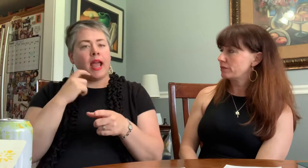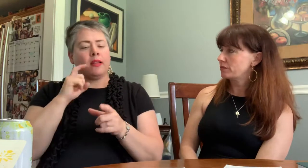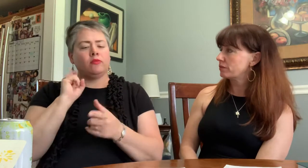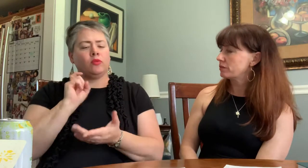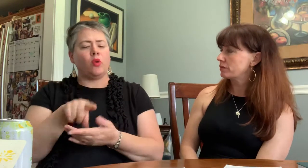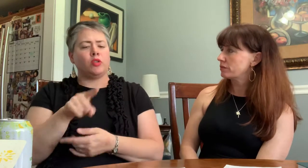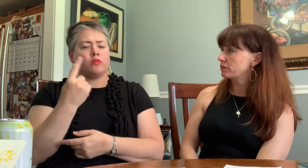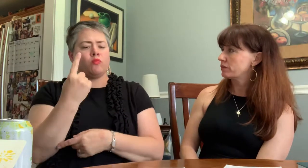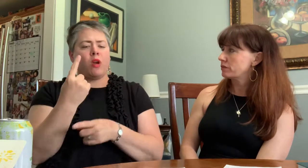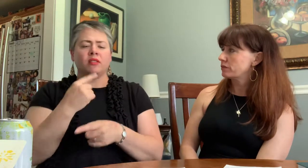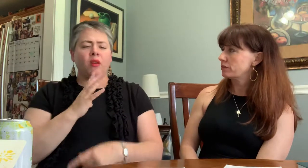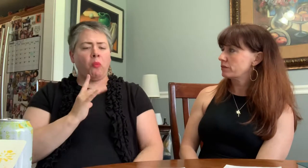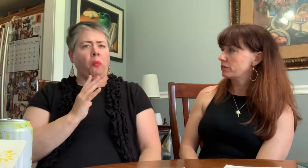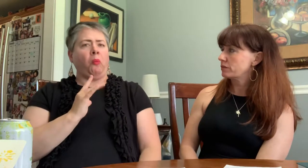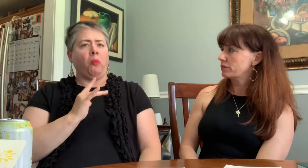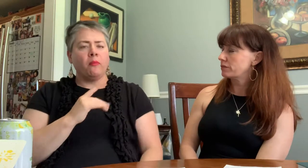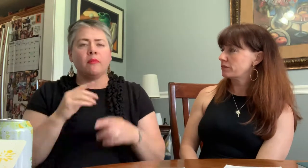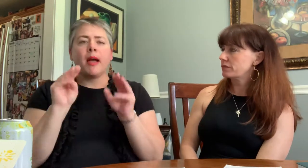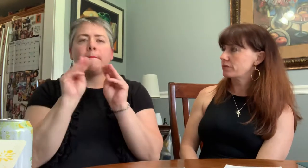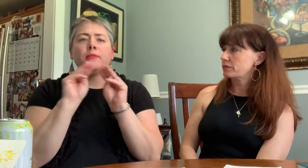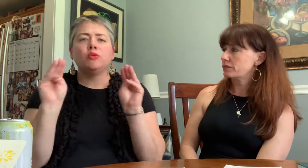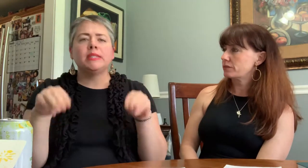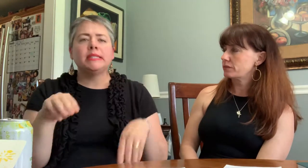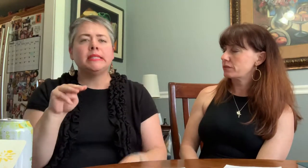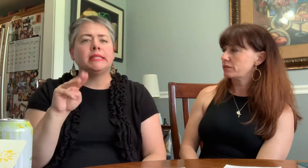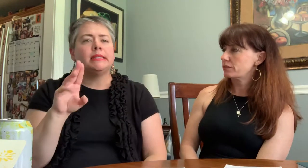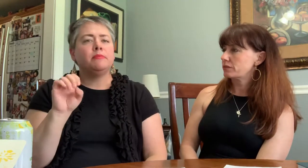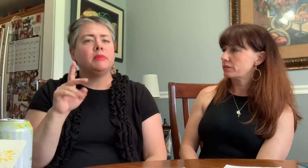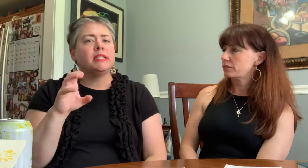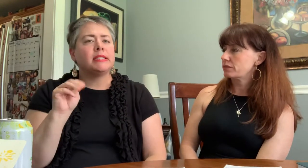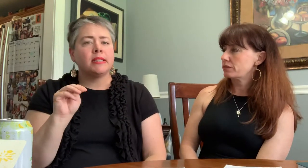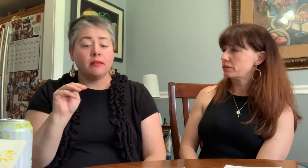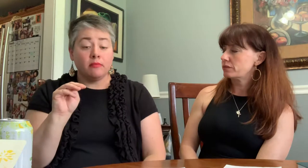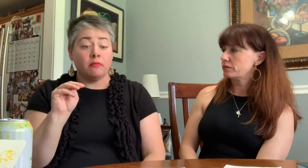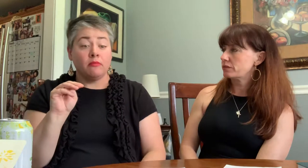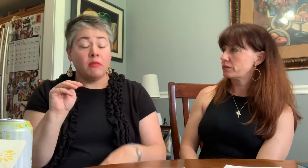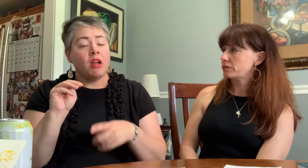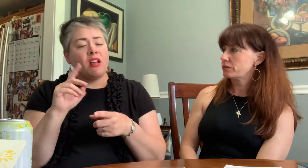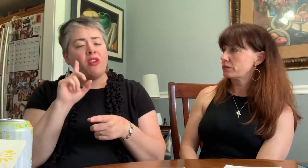I noticed one museum that caught my eye